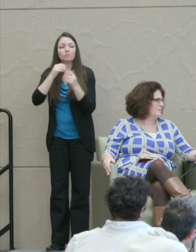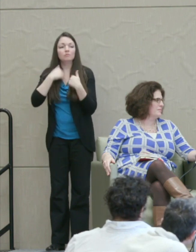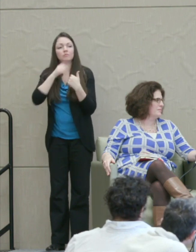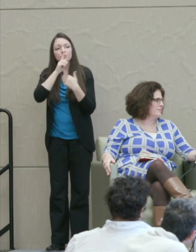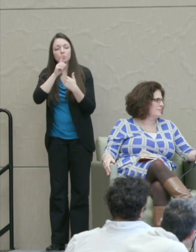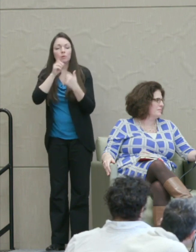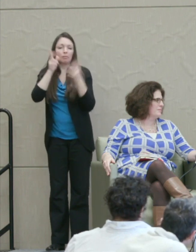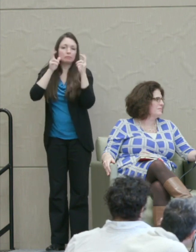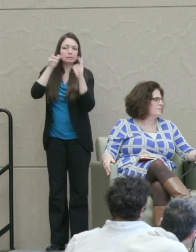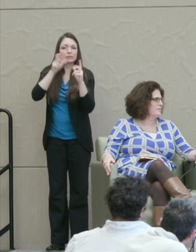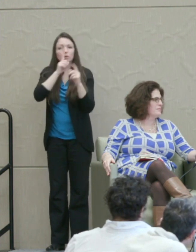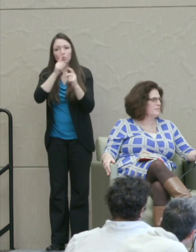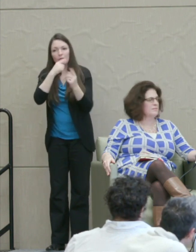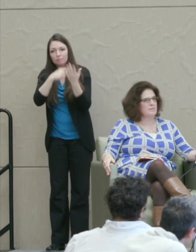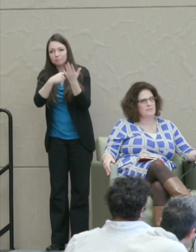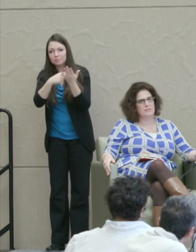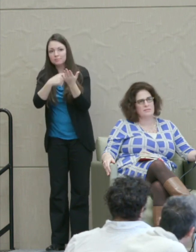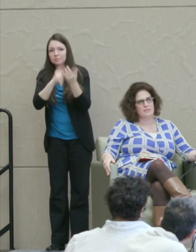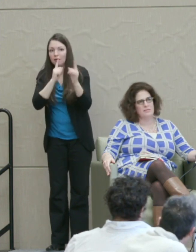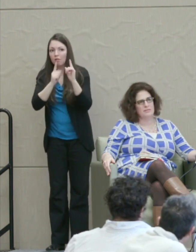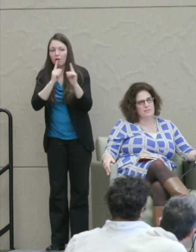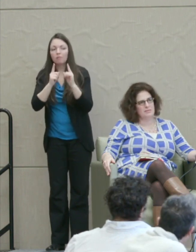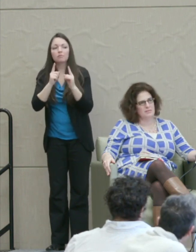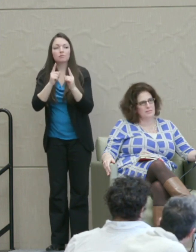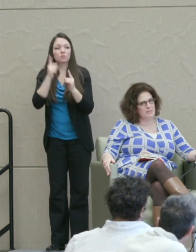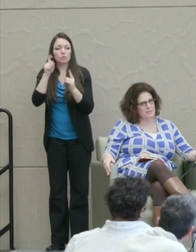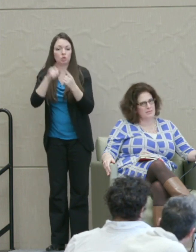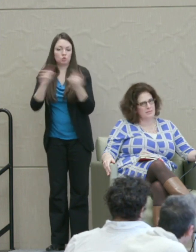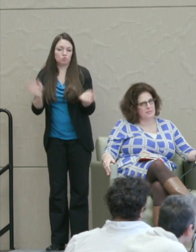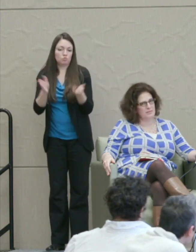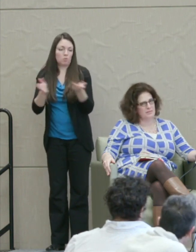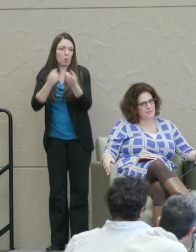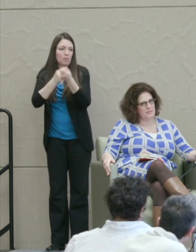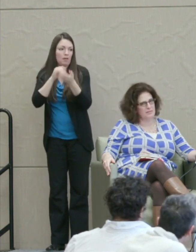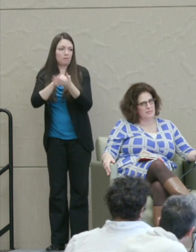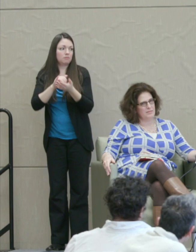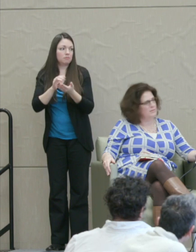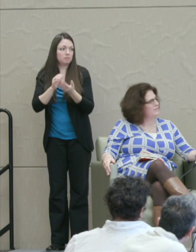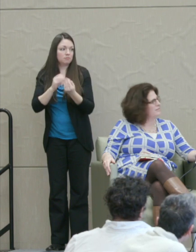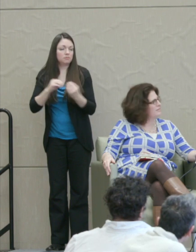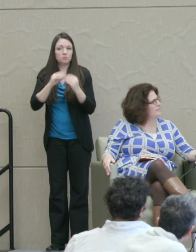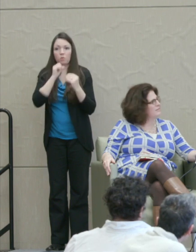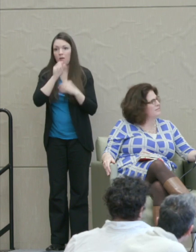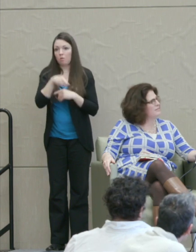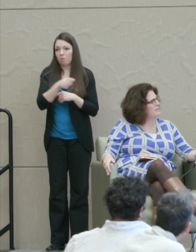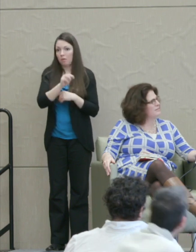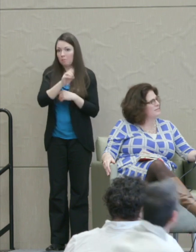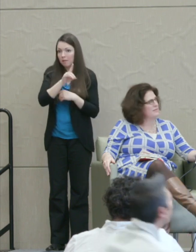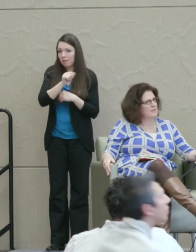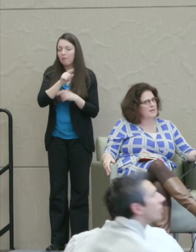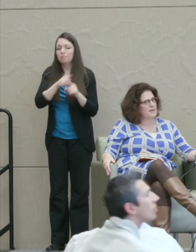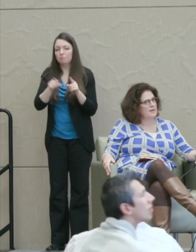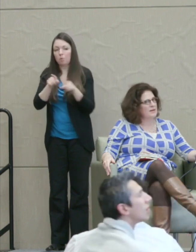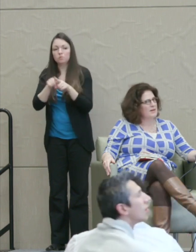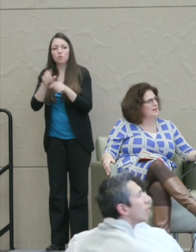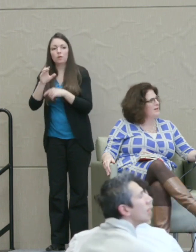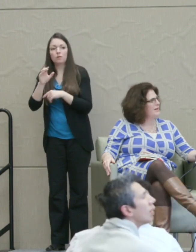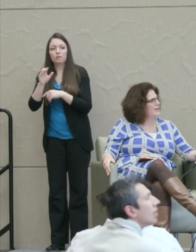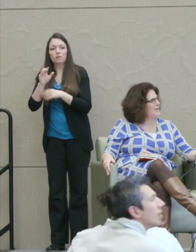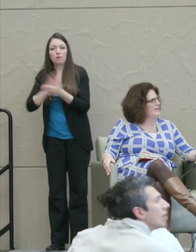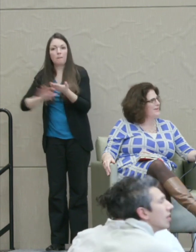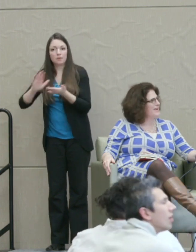So yeah, I think we need to promote that not just in the media but on campus.